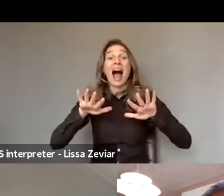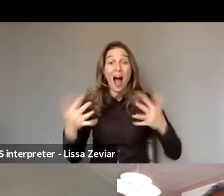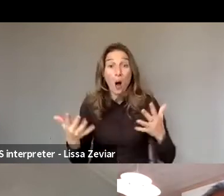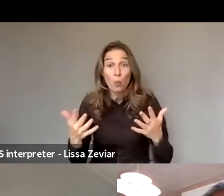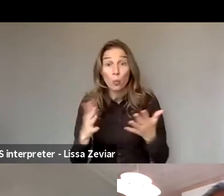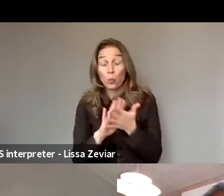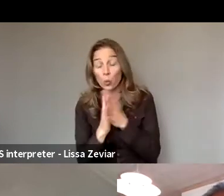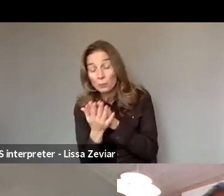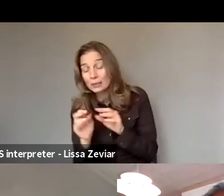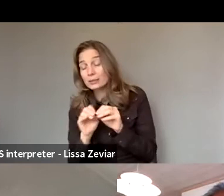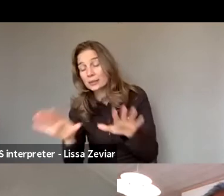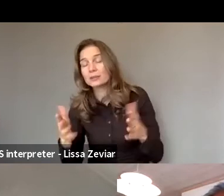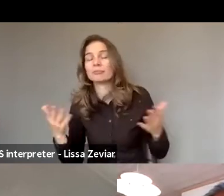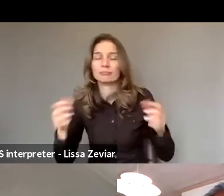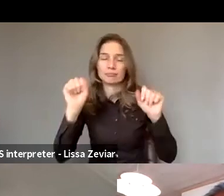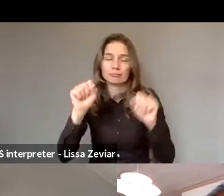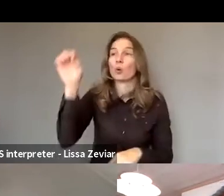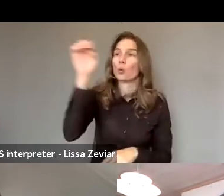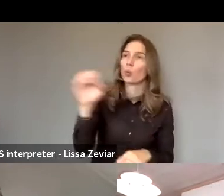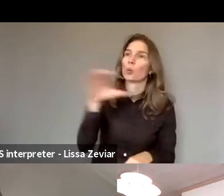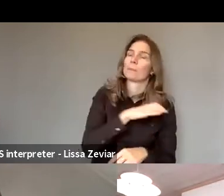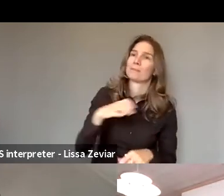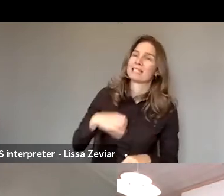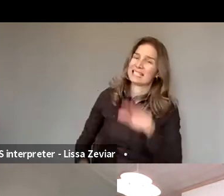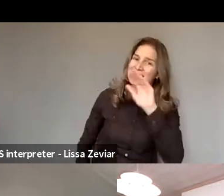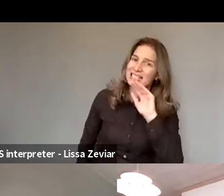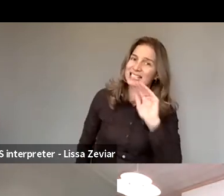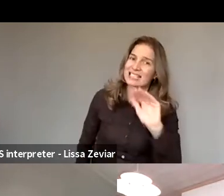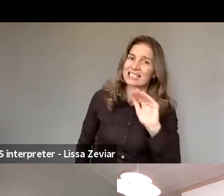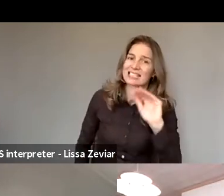we're calling on the Commission to start implementing the commitments.